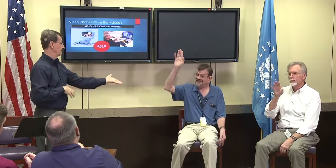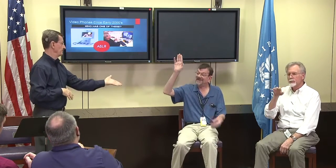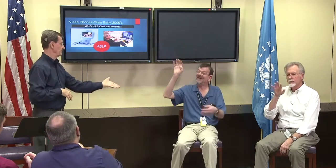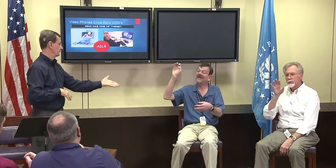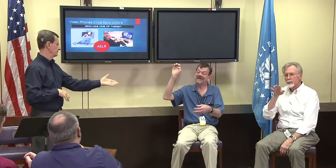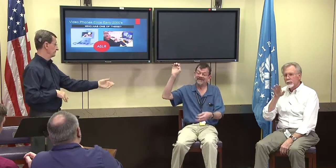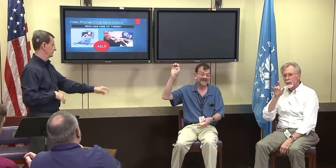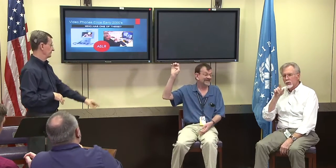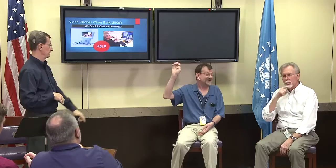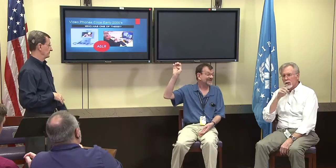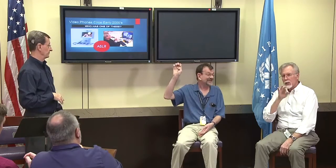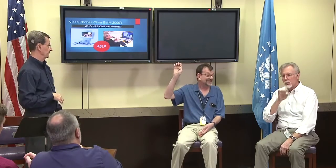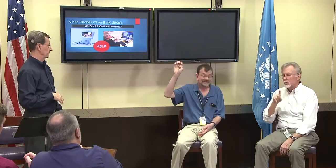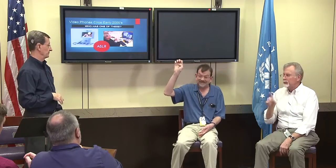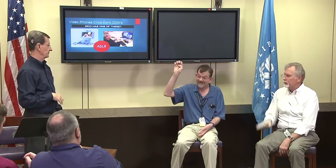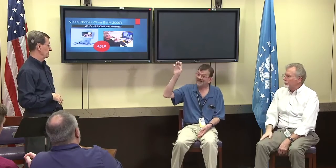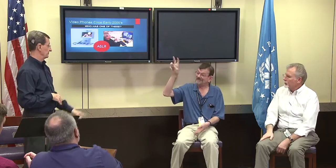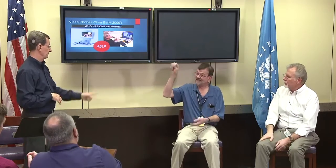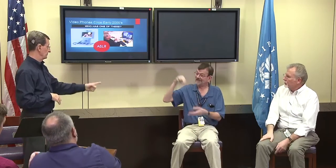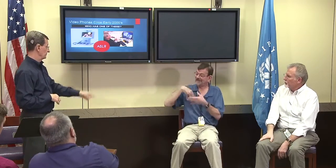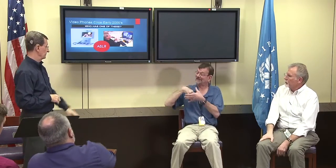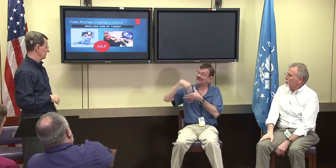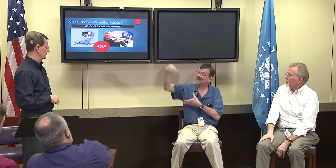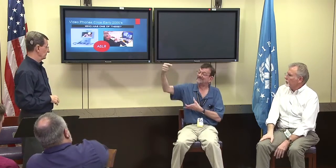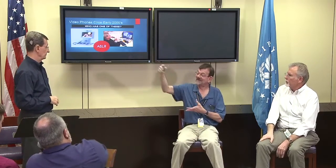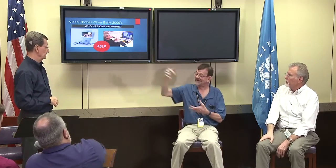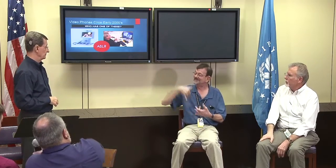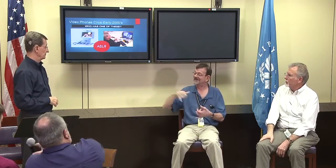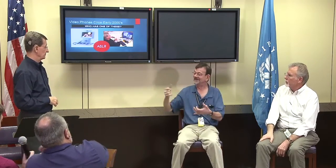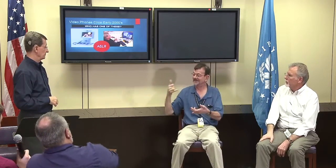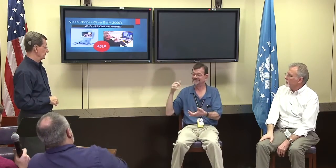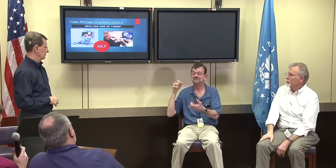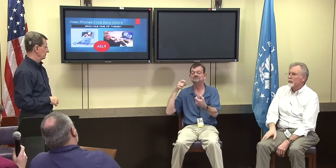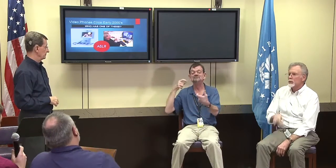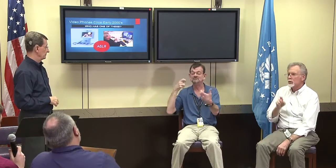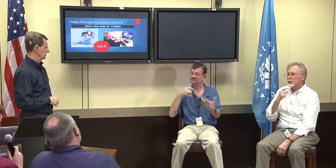it's faster and it's easier to use.